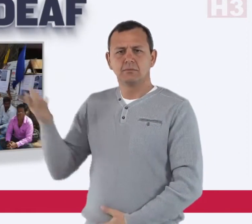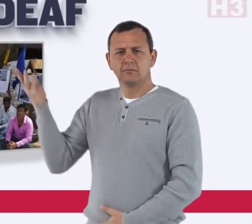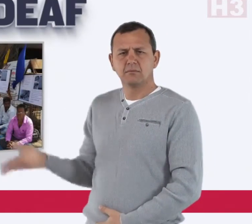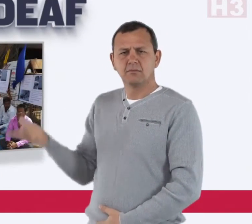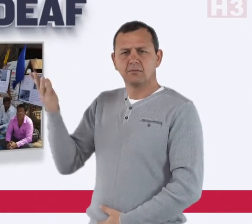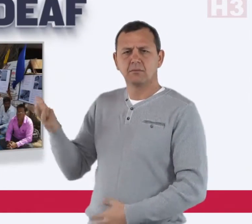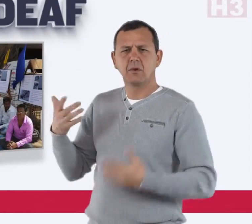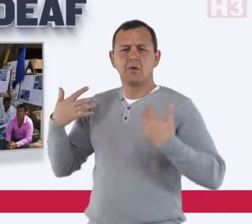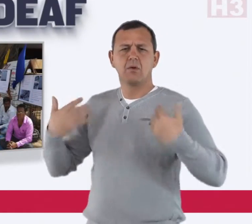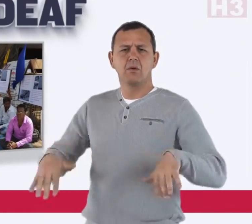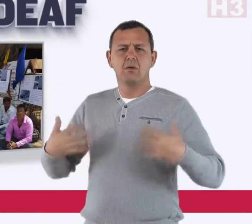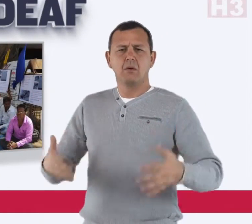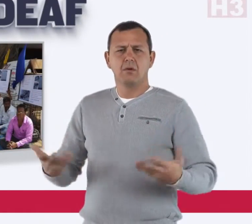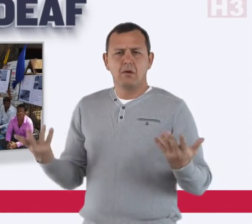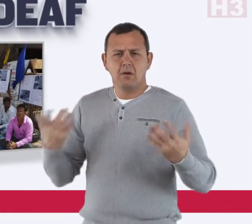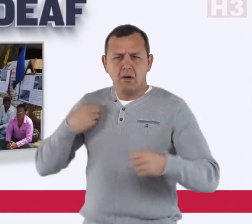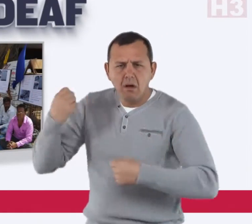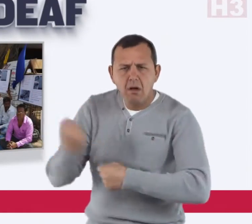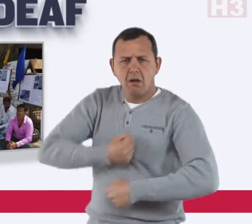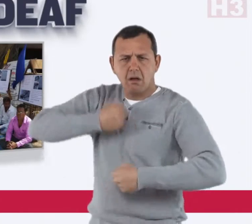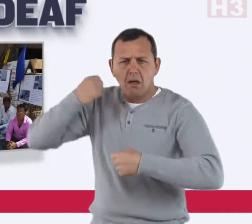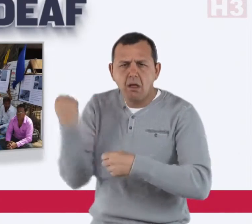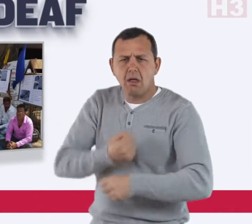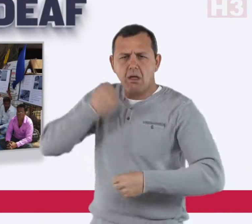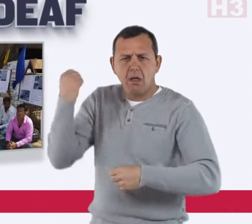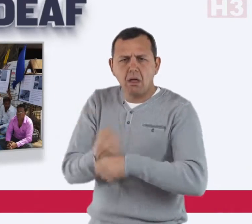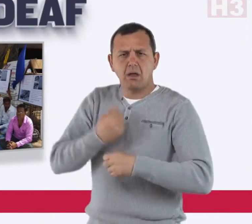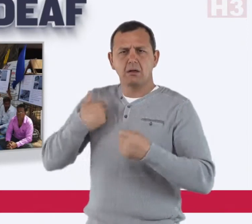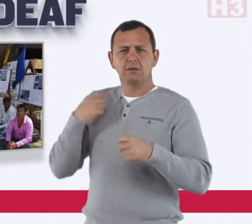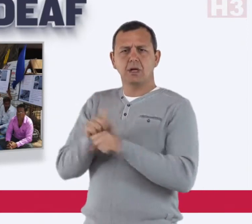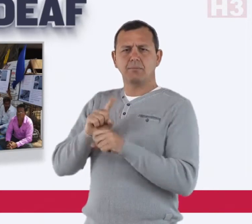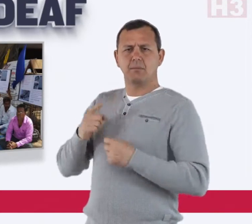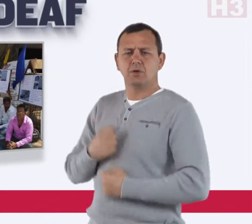Anwar finds it unfair that he works hard